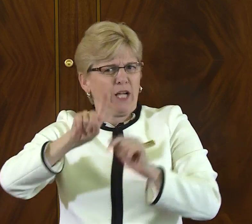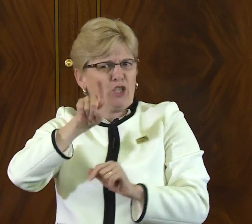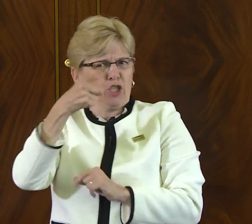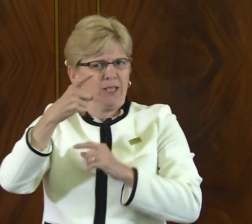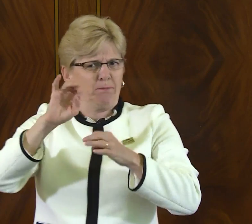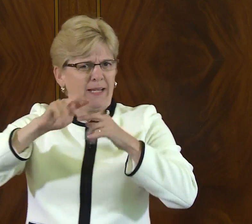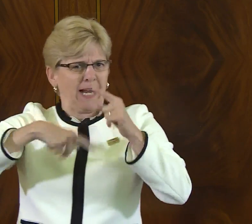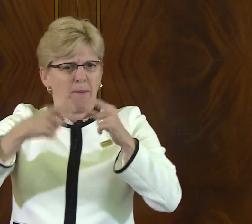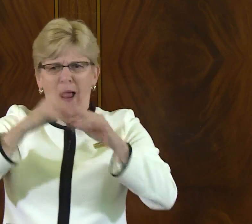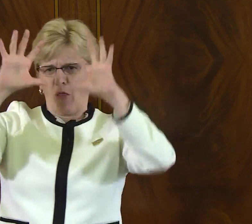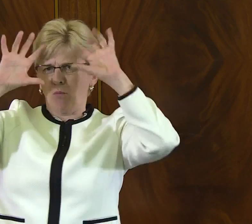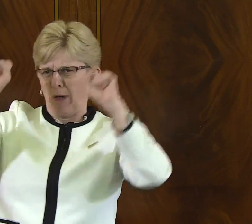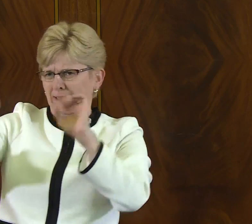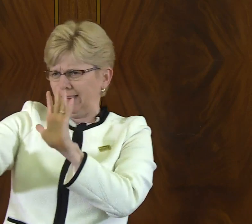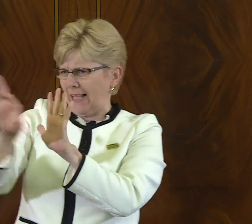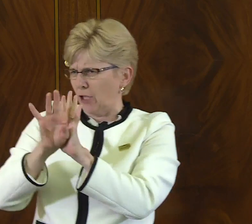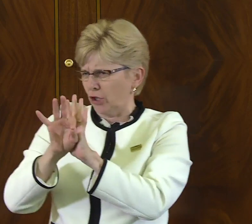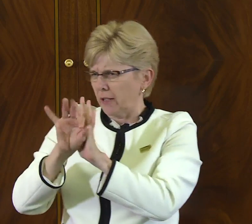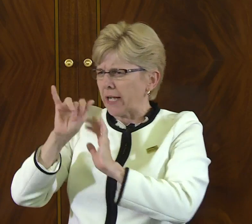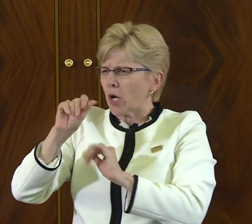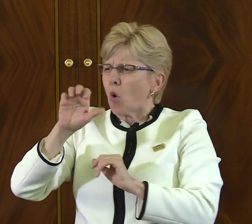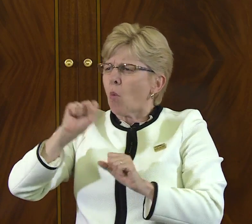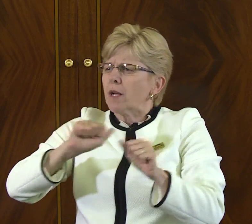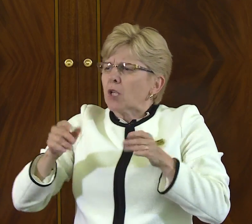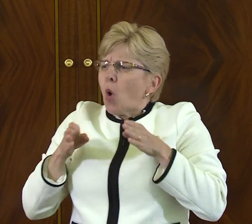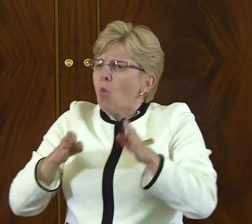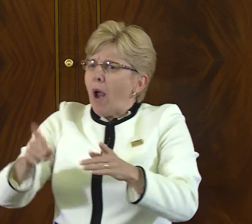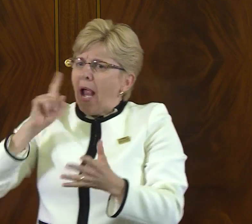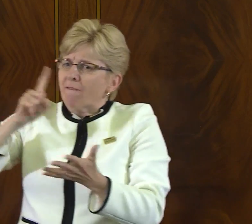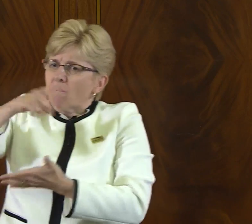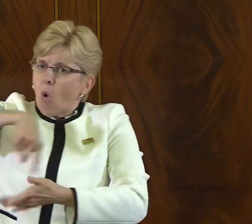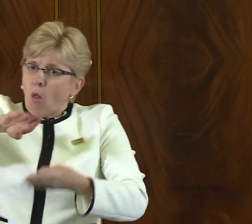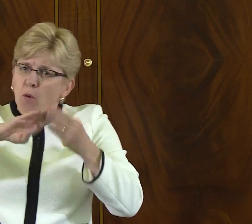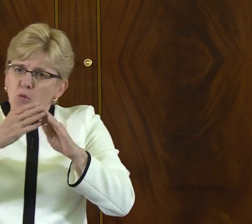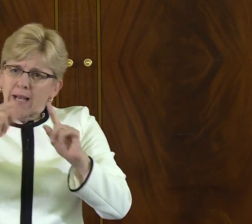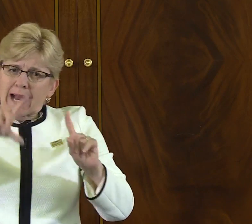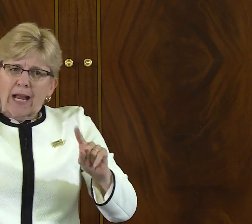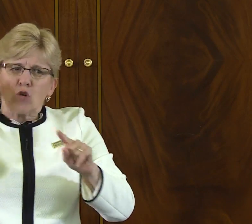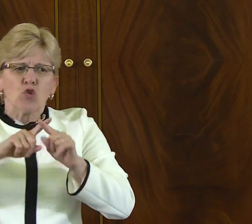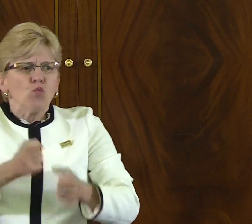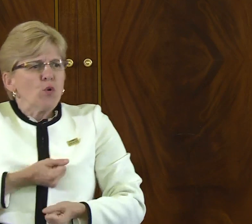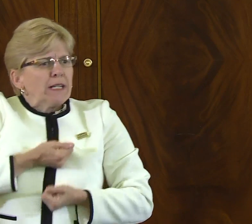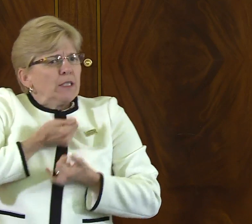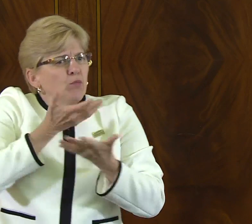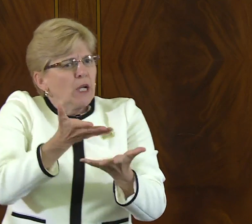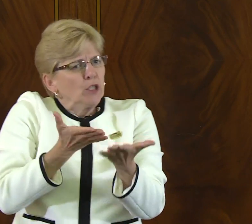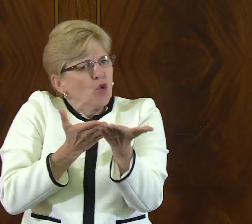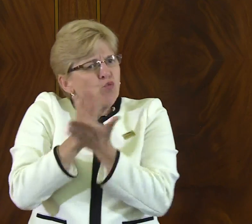for different reasons than just being about this election of a president, but it was instead a way for the community at Gallaudet